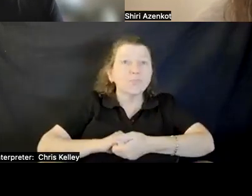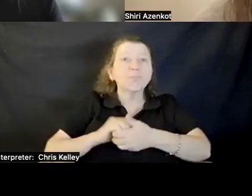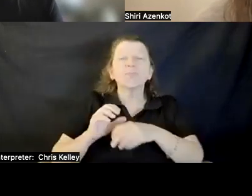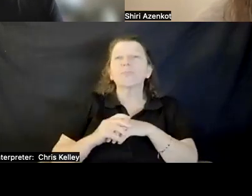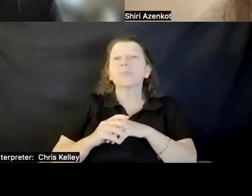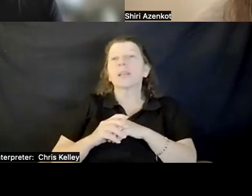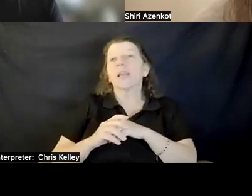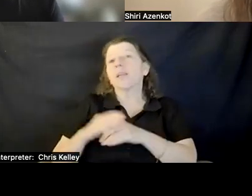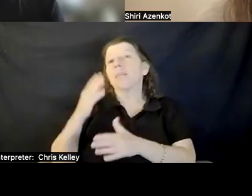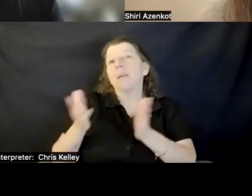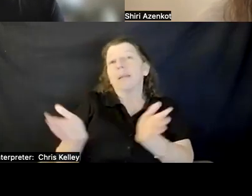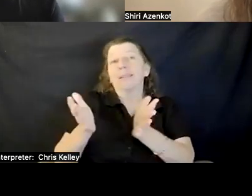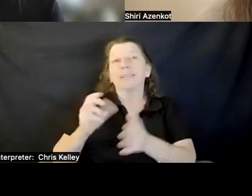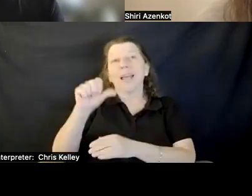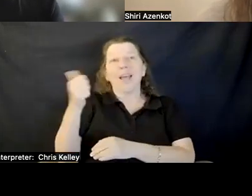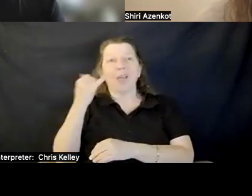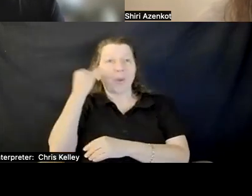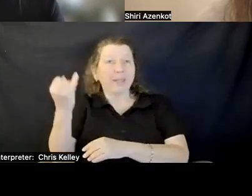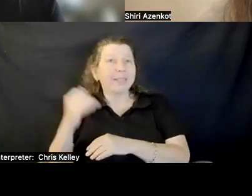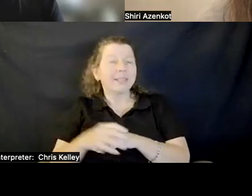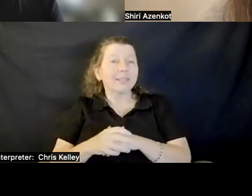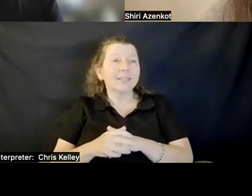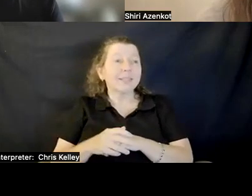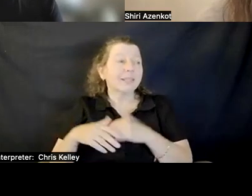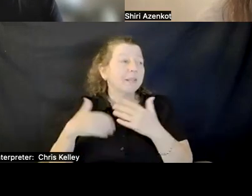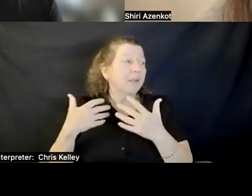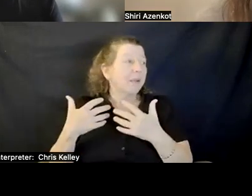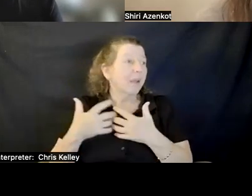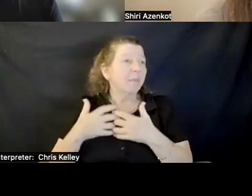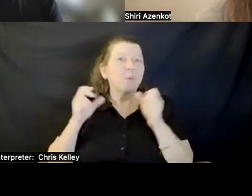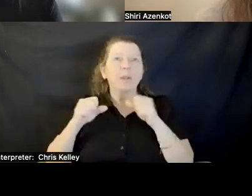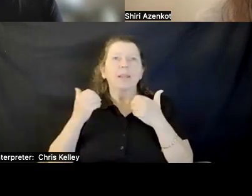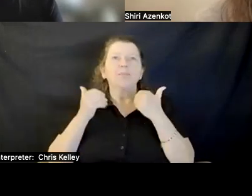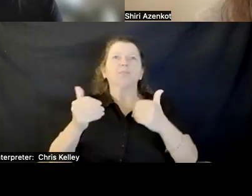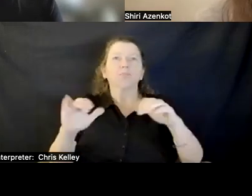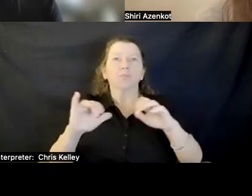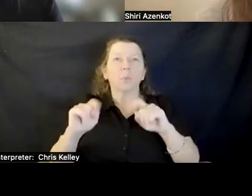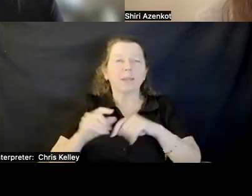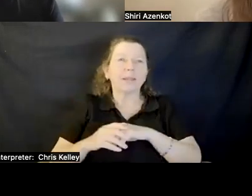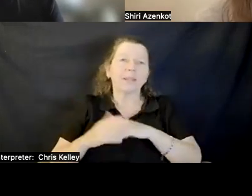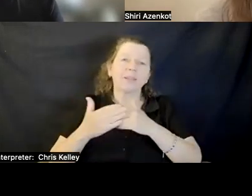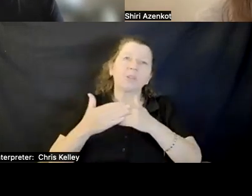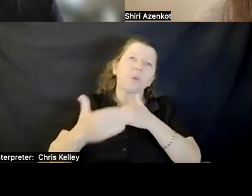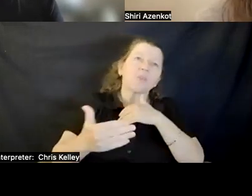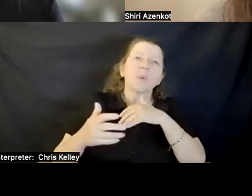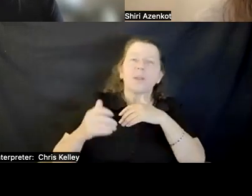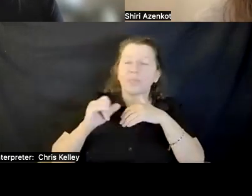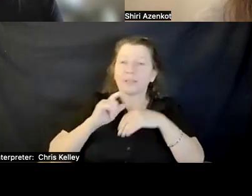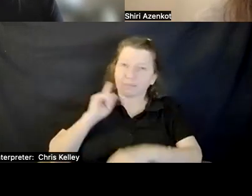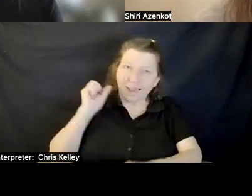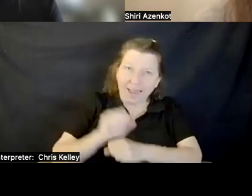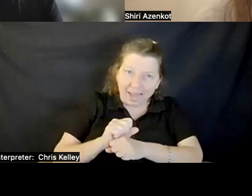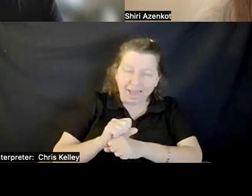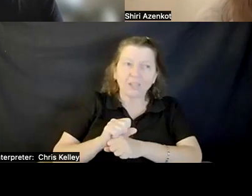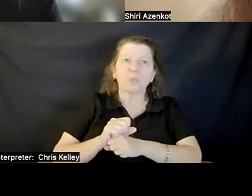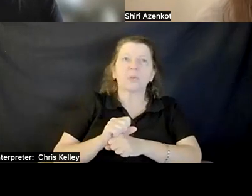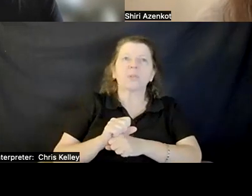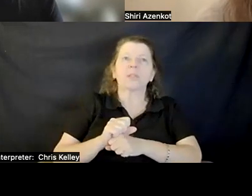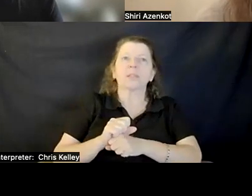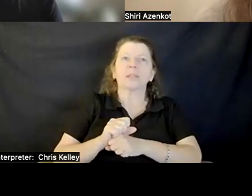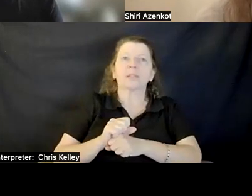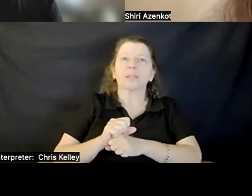that we are hoping to execute on that involve actual tangible benefits to researchers in the